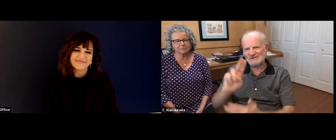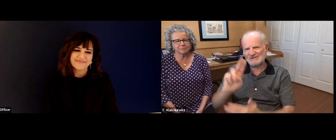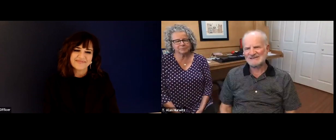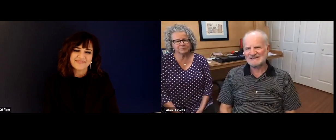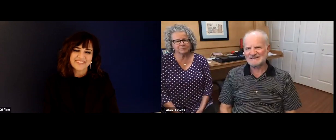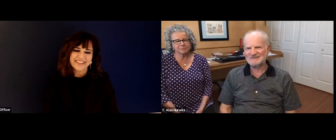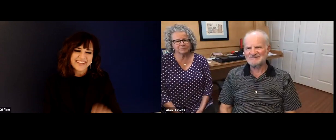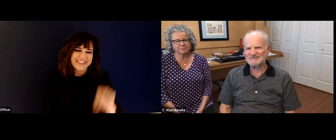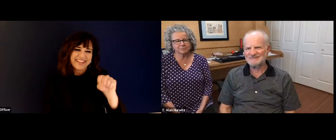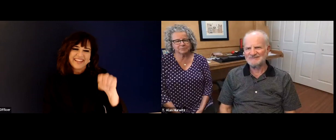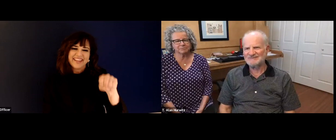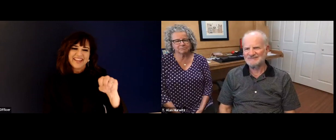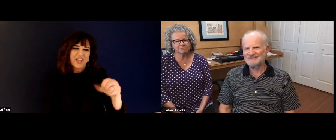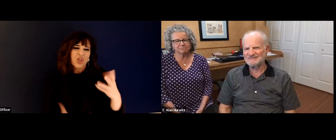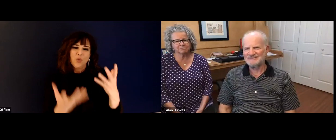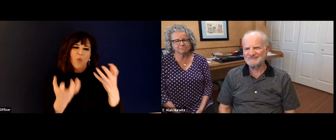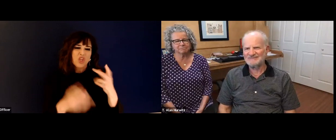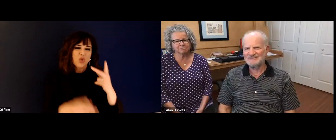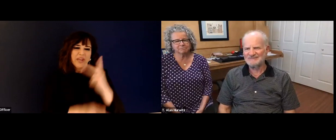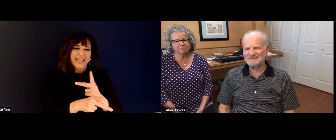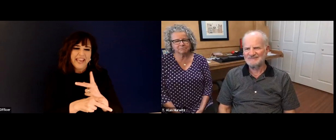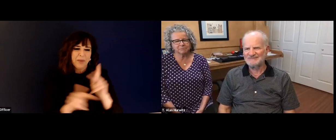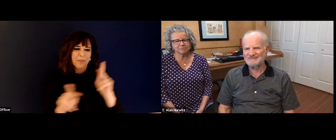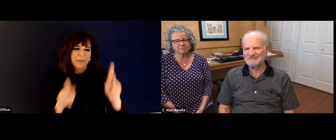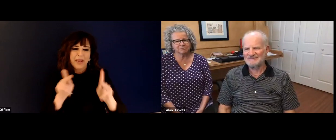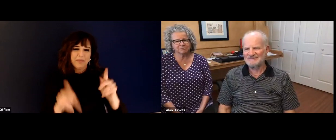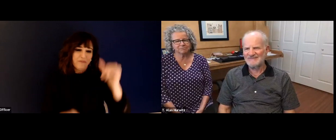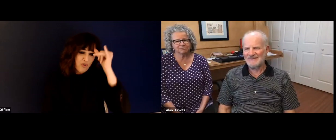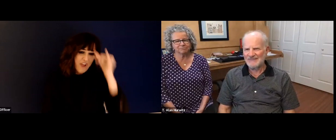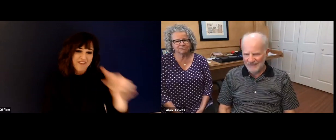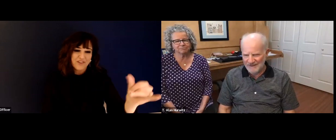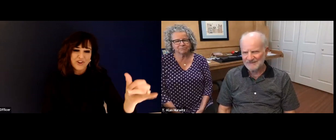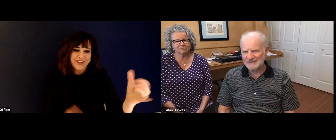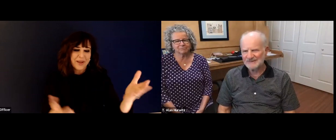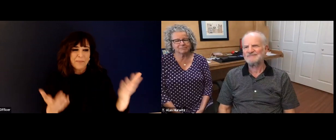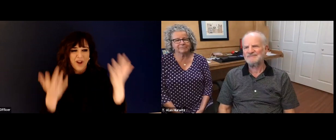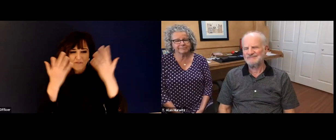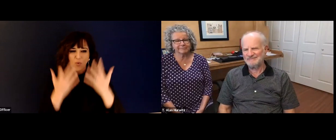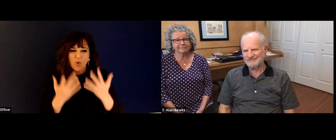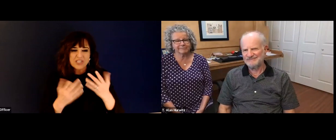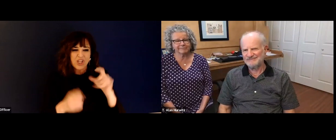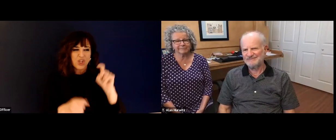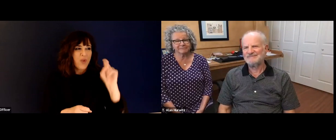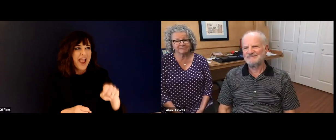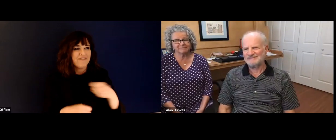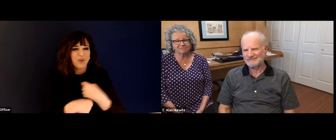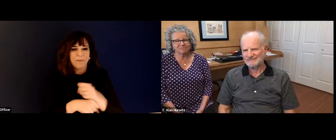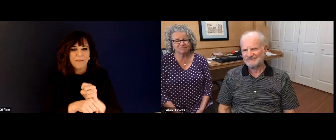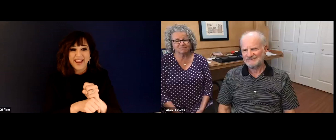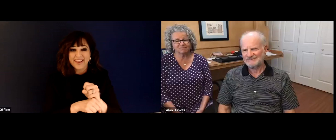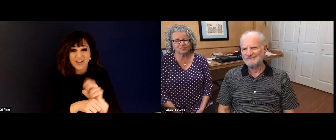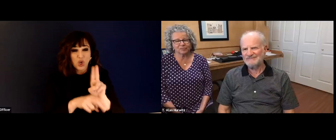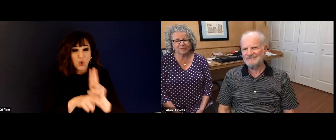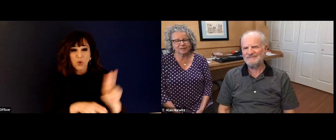But of course, that is part of the job. And it kind of comes with the territory as President, at least the President of University.